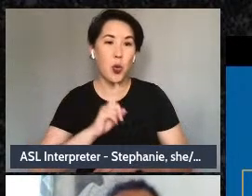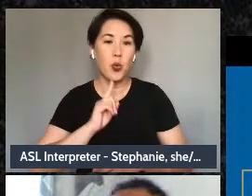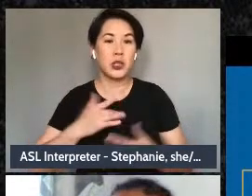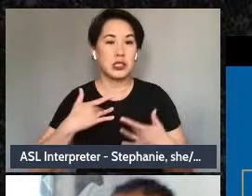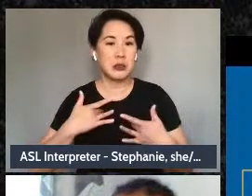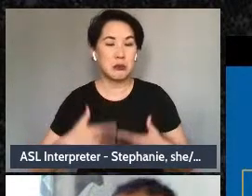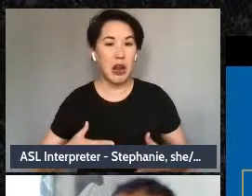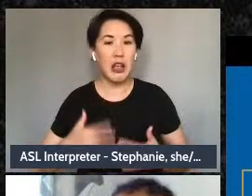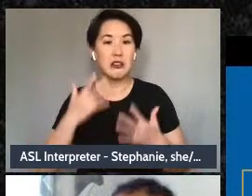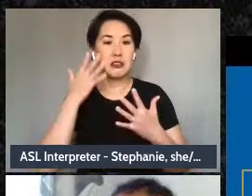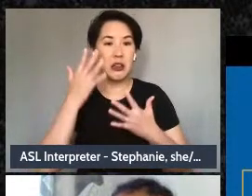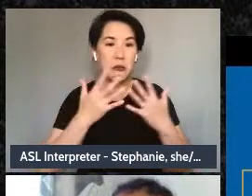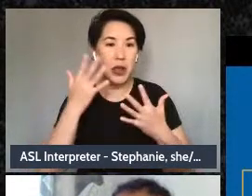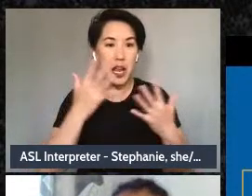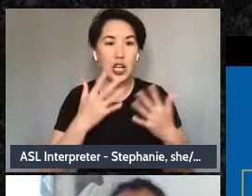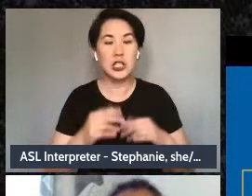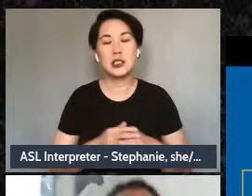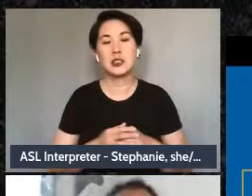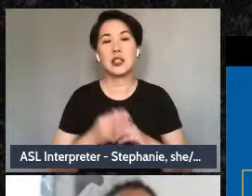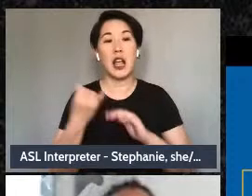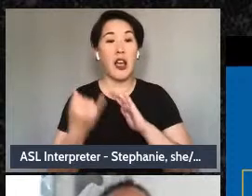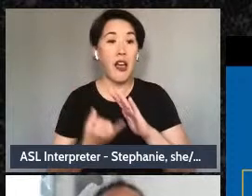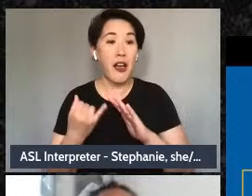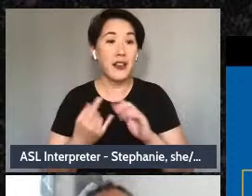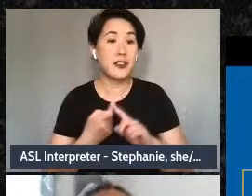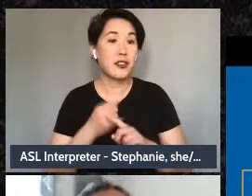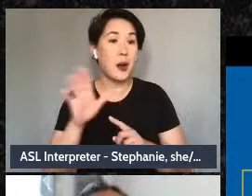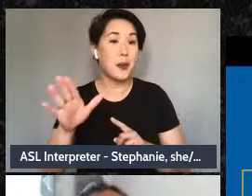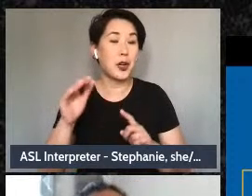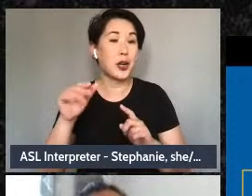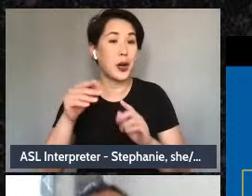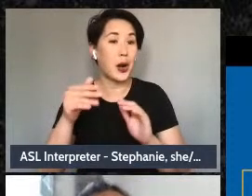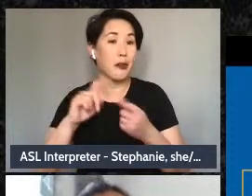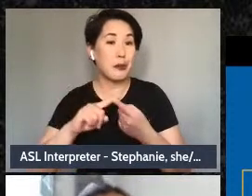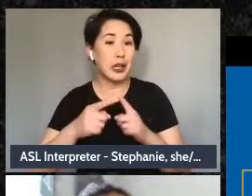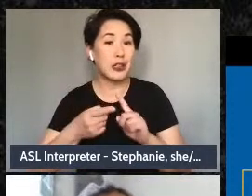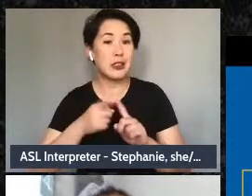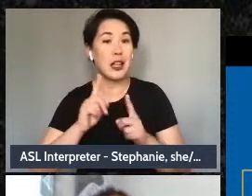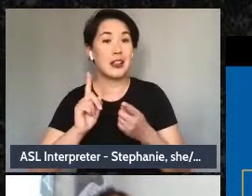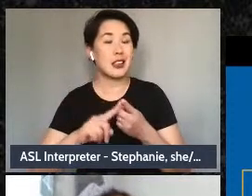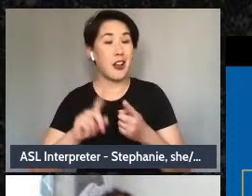embarrassed, isolating from her peers until she hardly had any friends , left